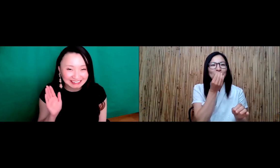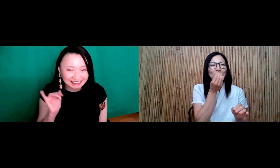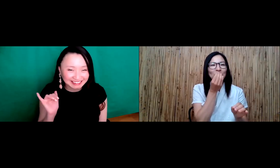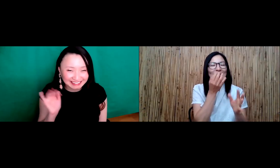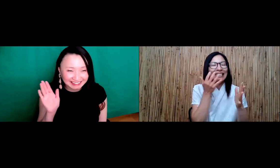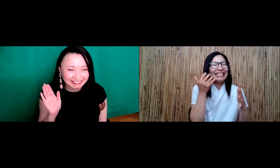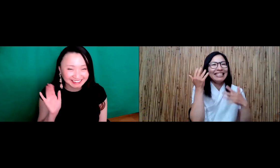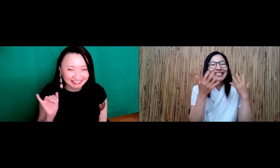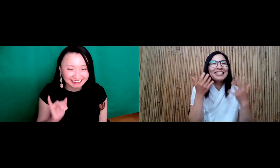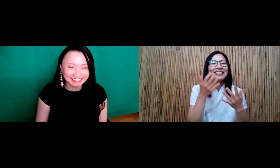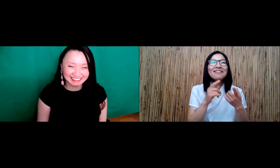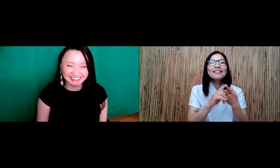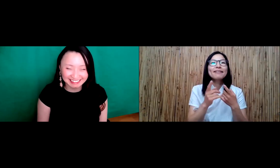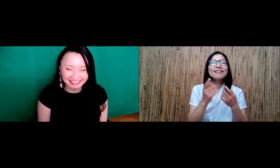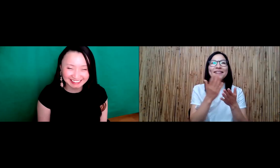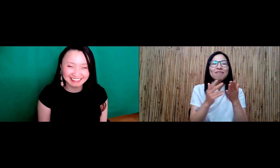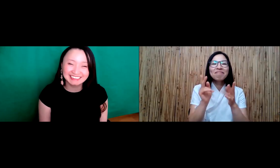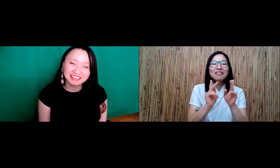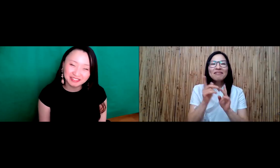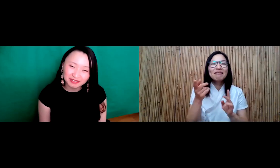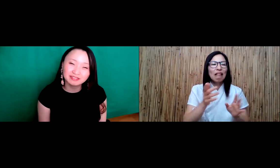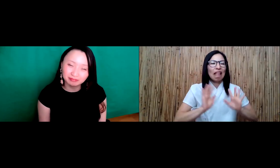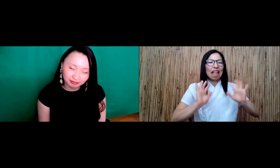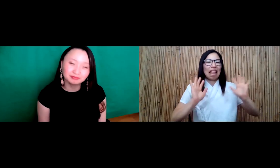I love seafood. I'm crazy about it.